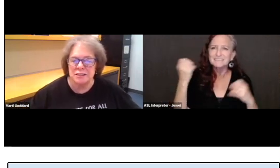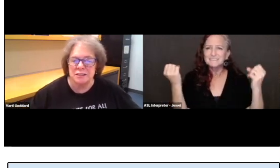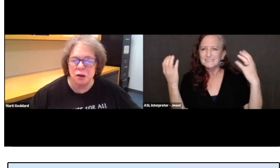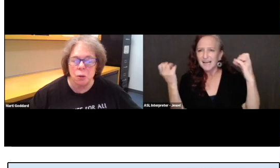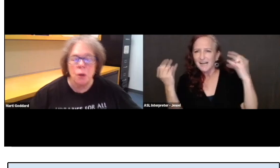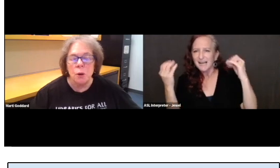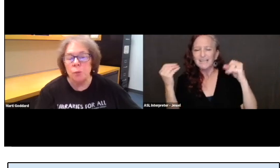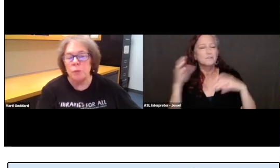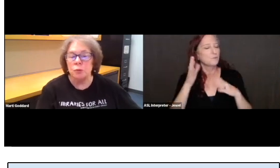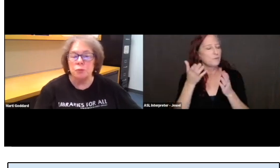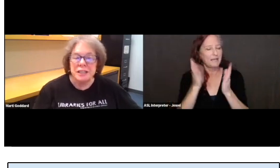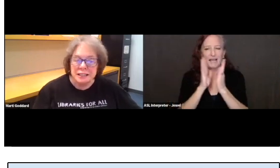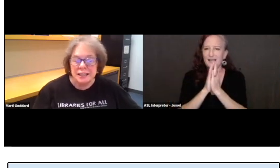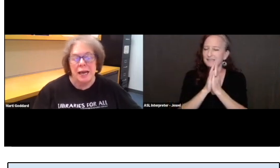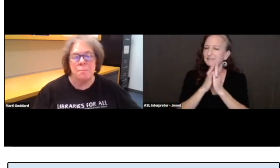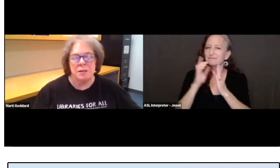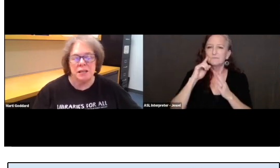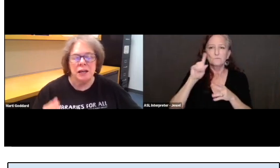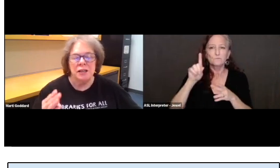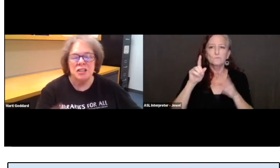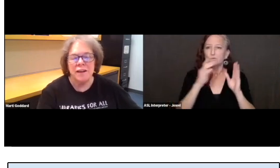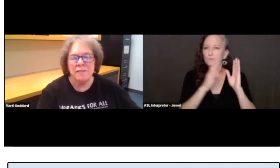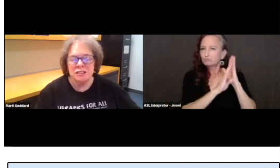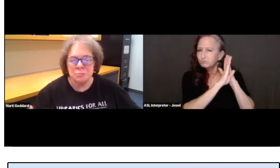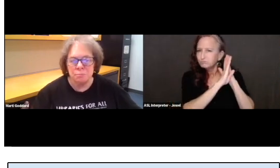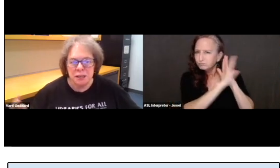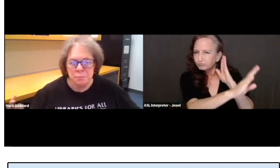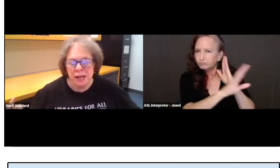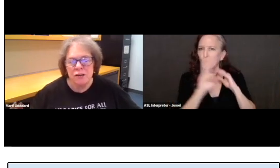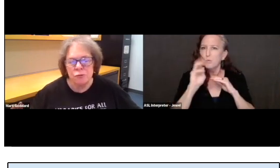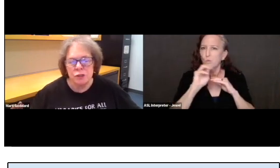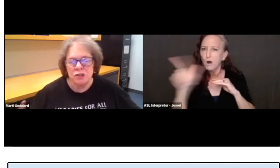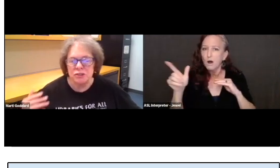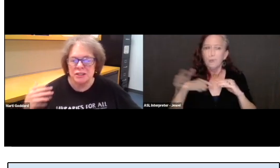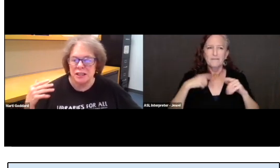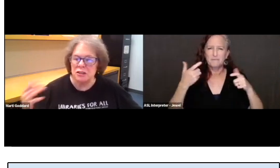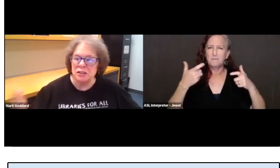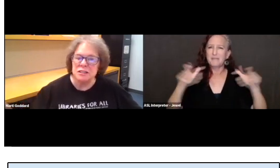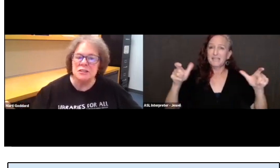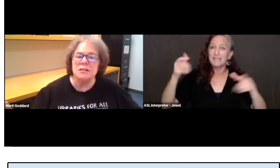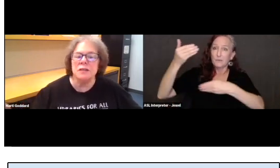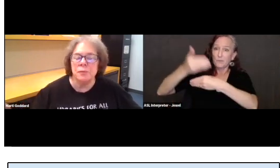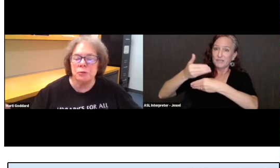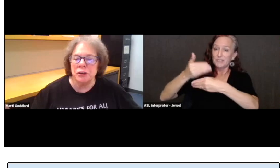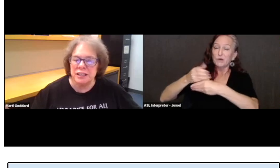And so, we were really happy to have this big bank of windows that looks into the library